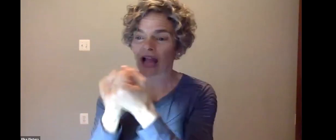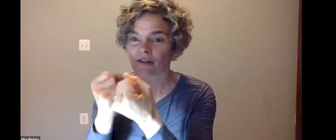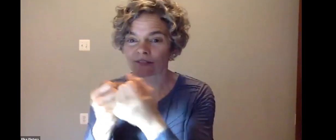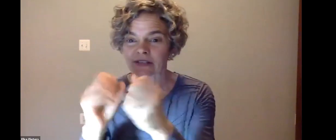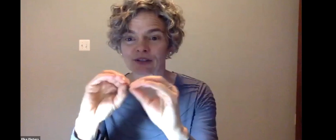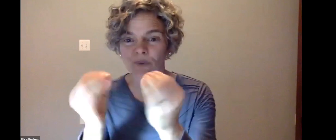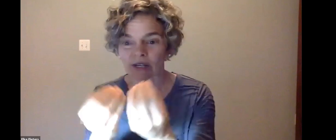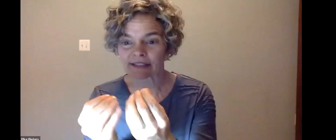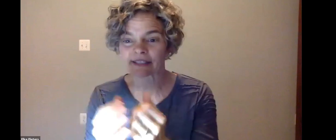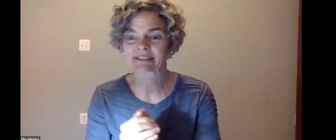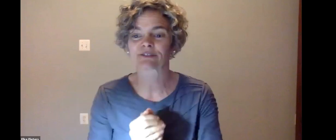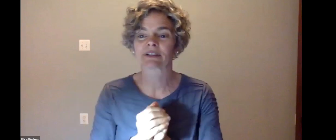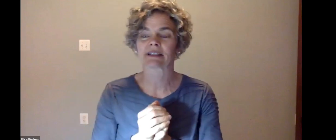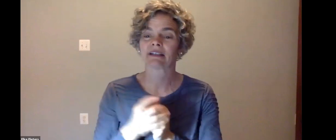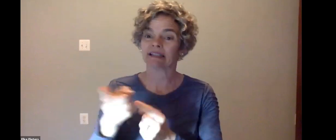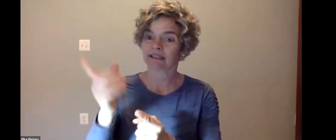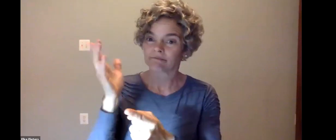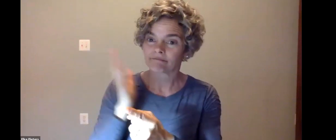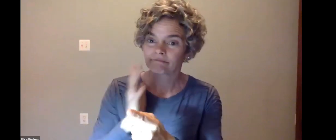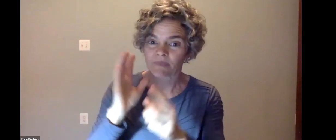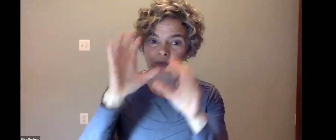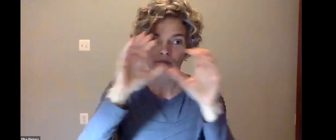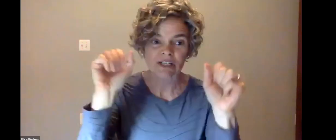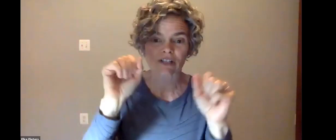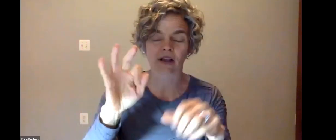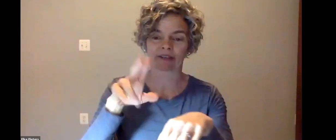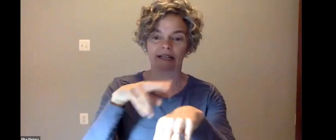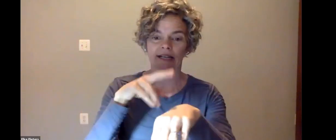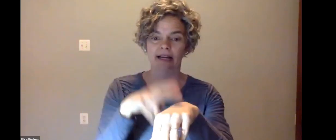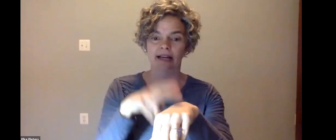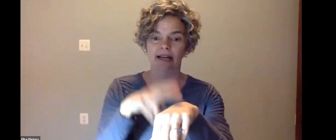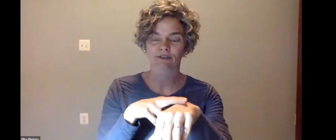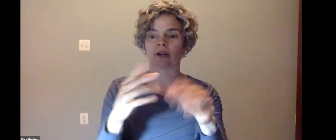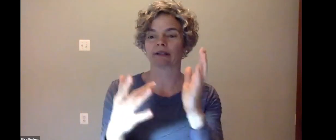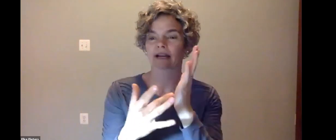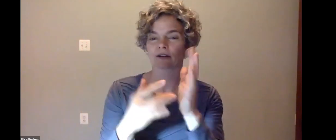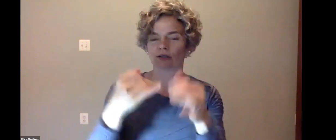career in various leadership positions in a variety of